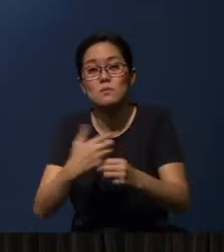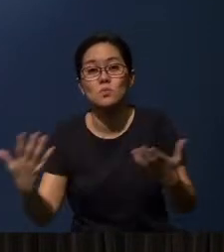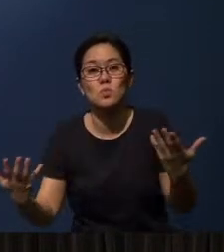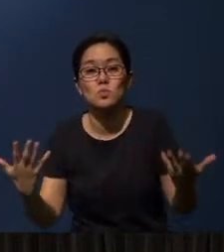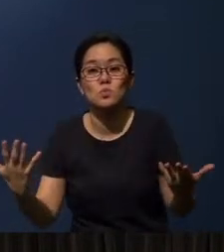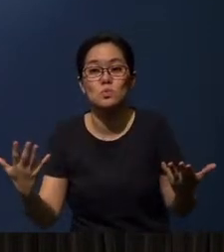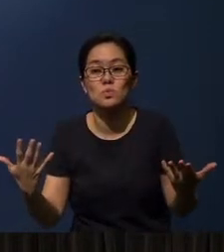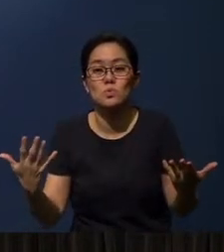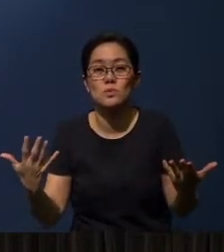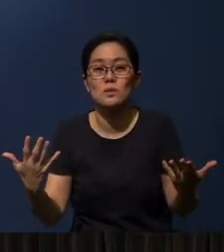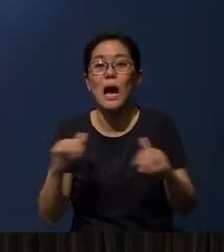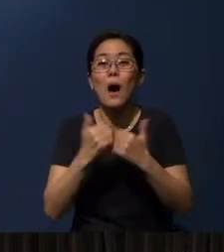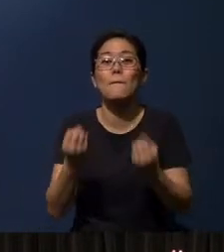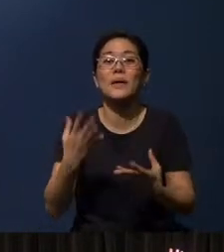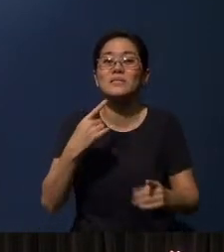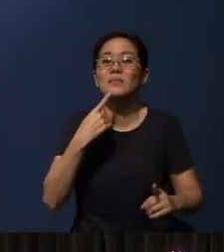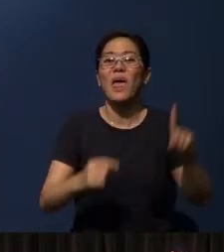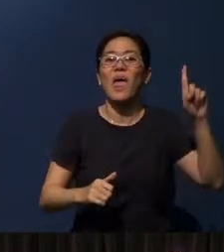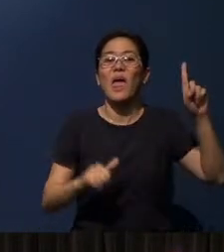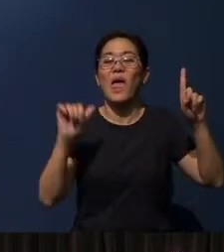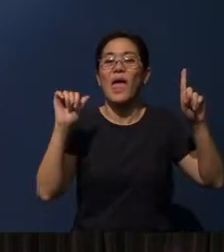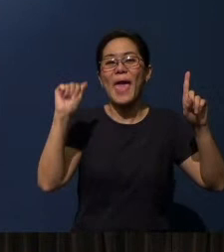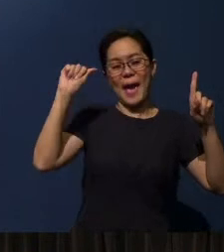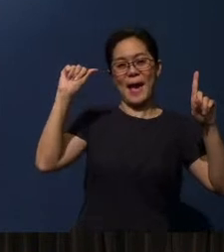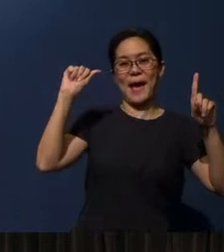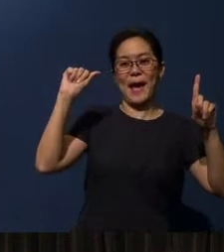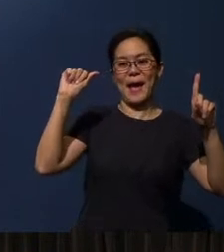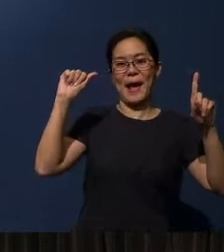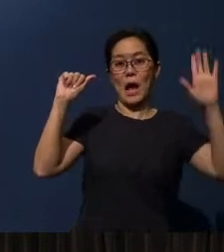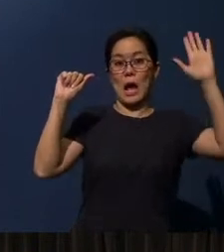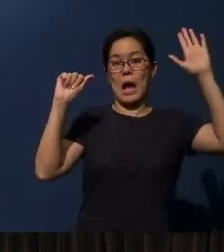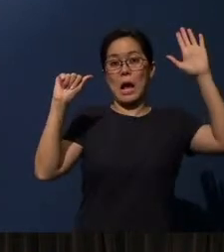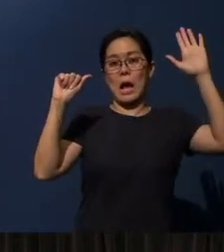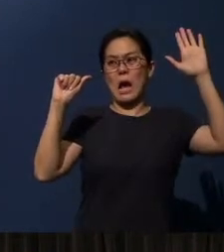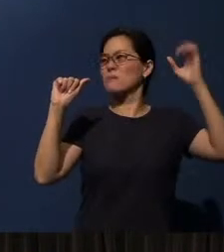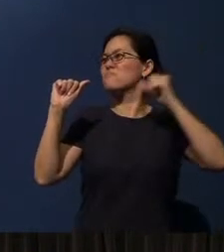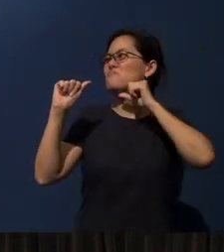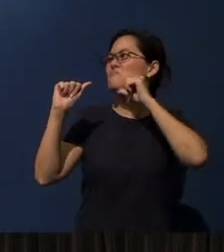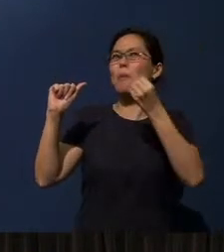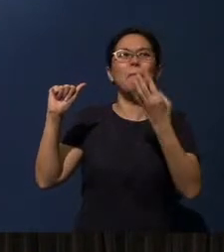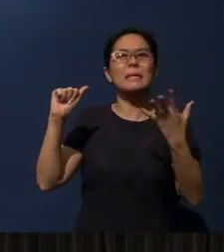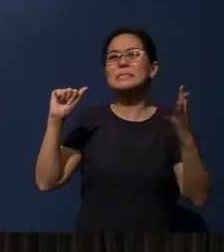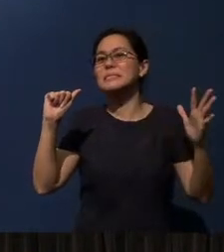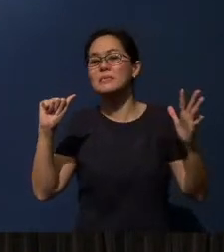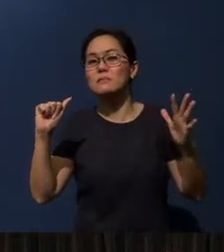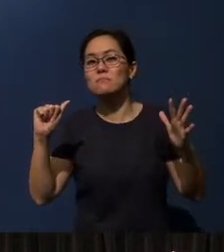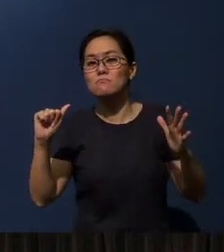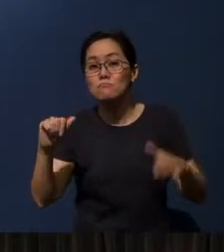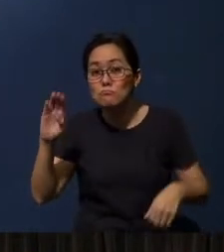How many of you say ‘A’? Not many hands, ah. How many of you say ‘B’?